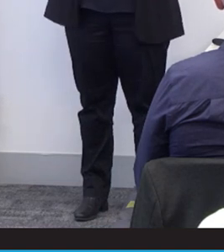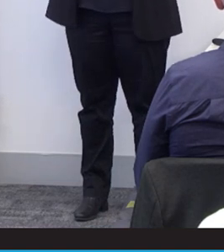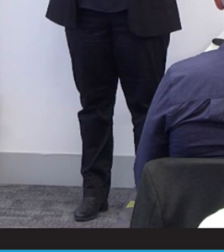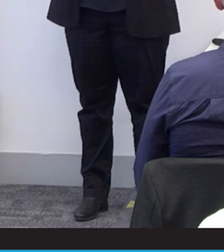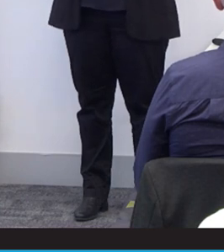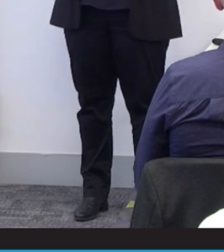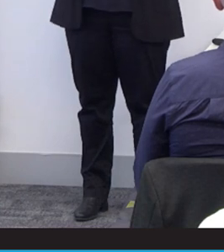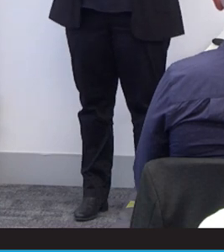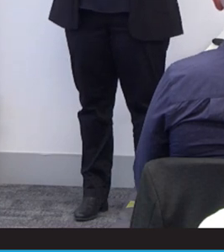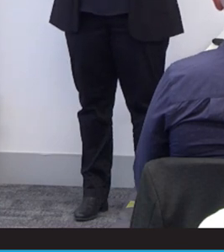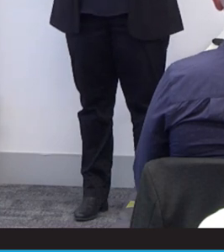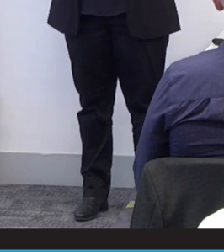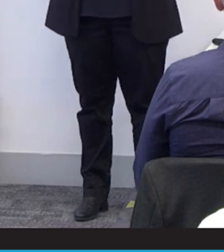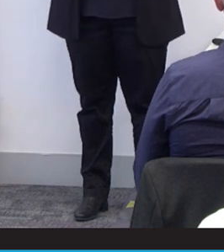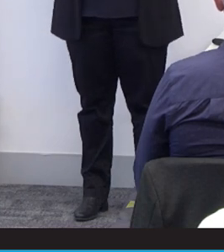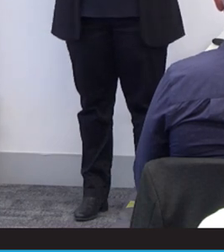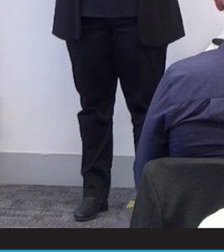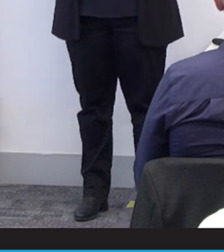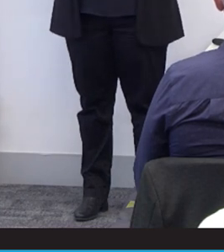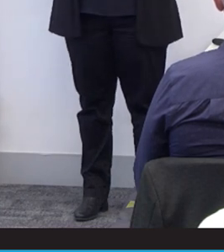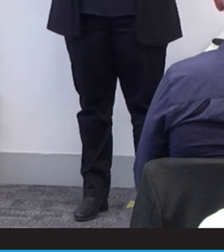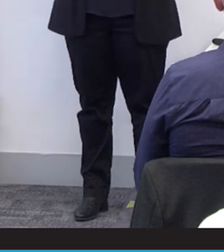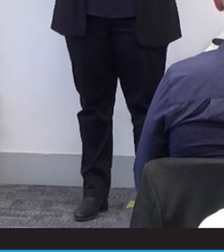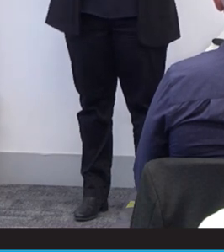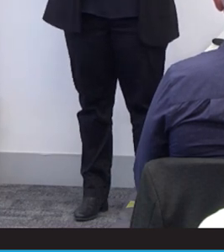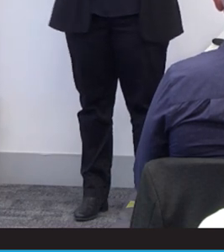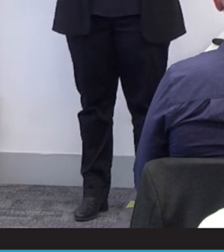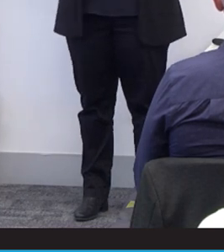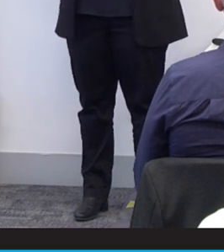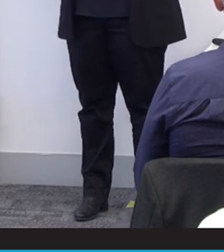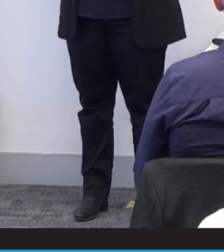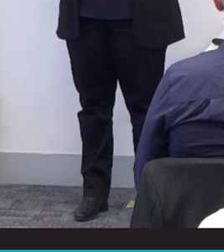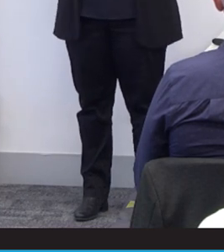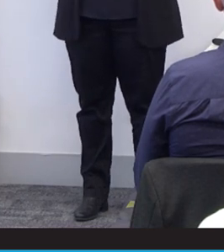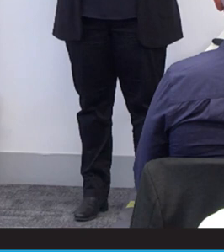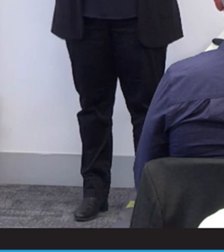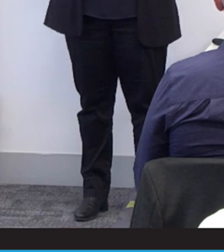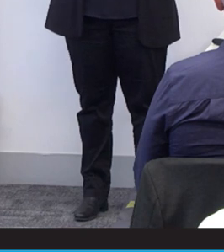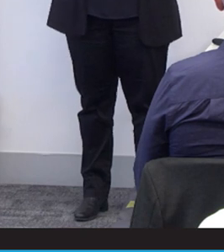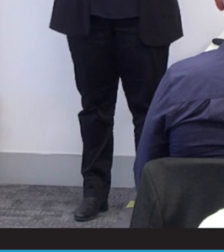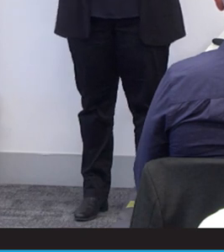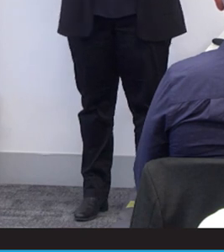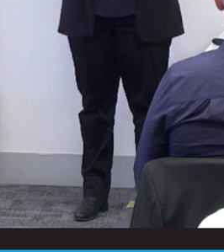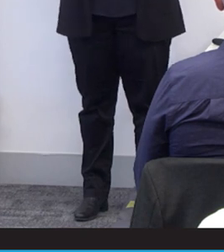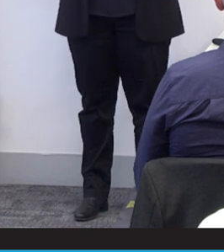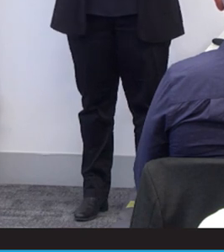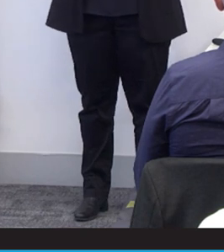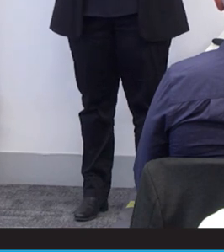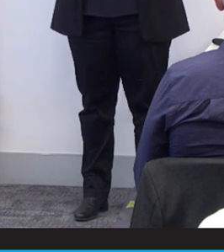this needs to change. Thank you for providing me the time to share my thoughts around disability